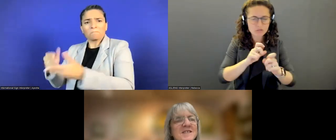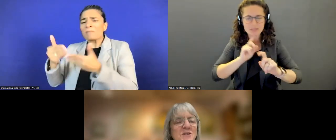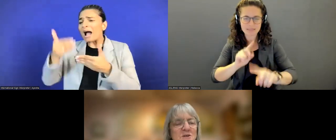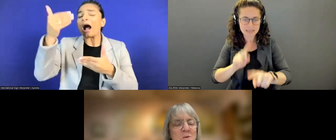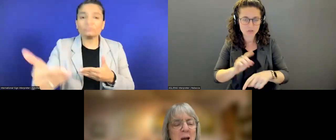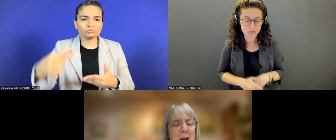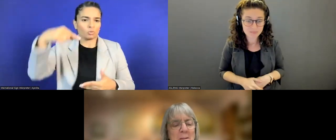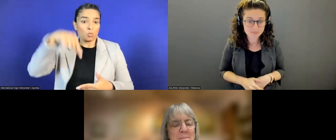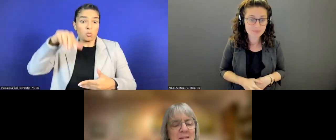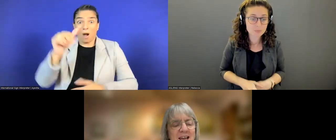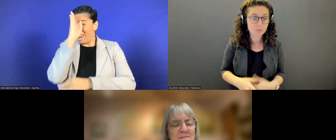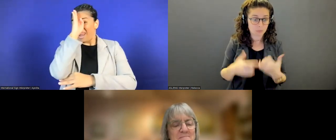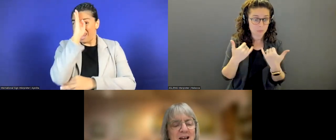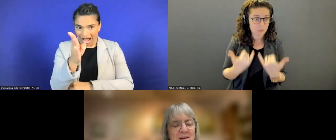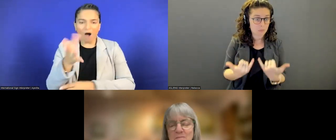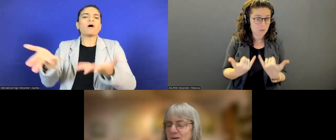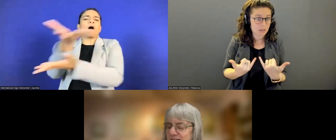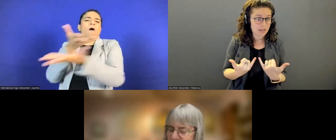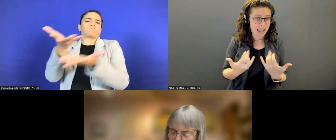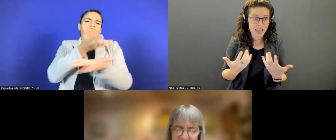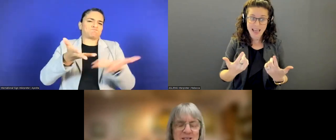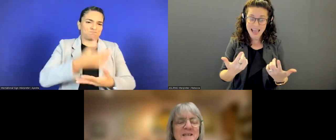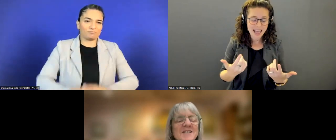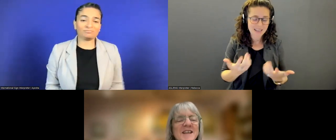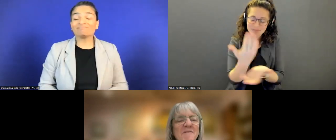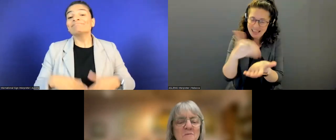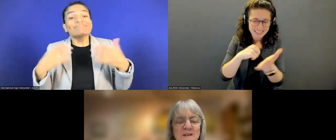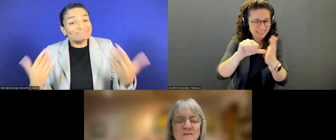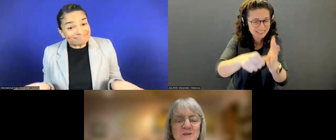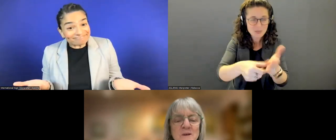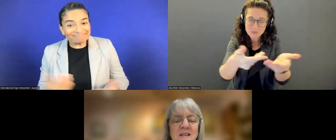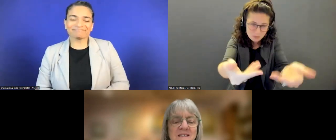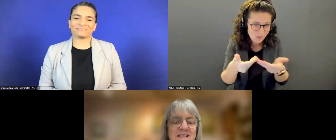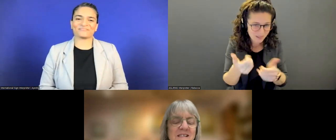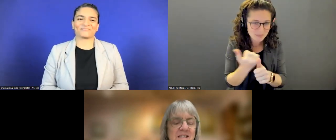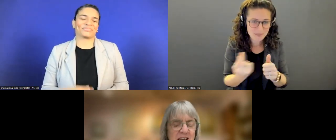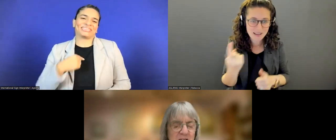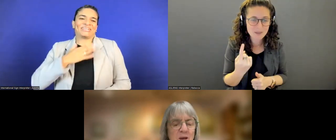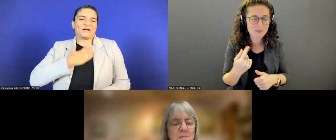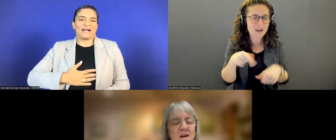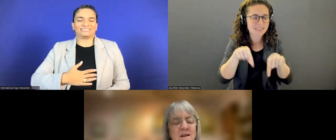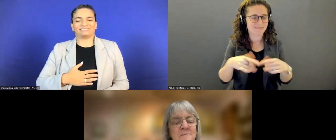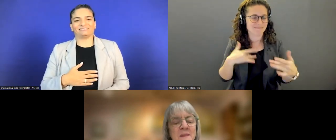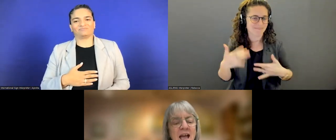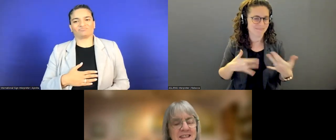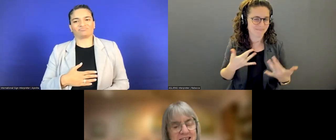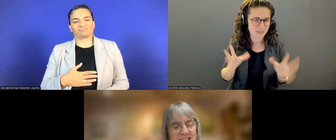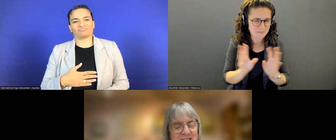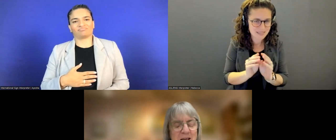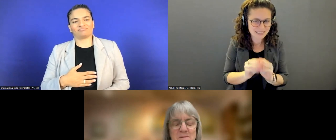I'm welcoming you to this exciting webinar.